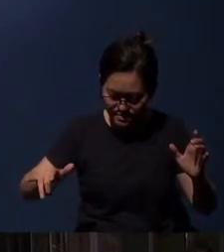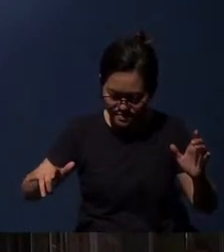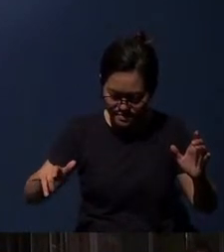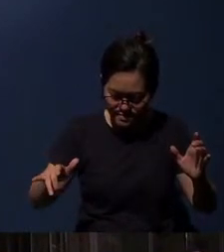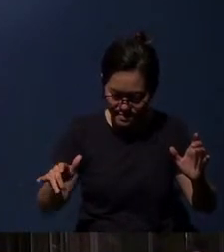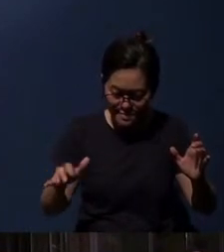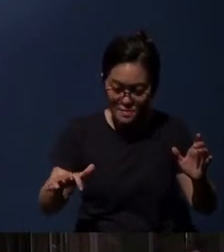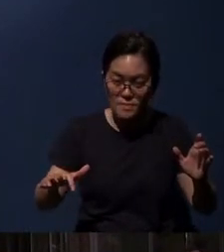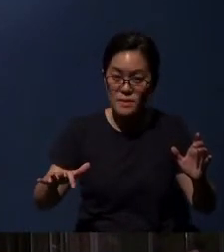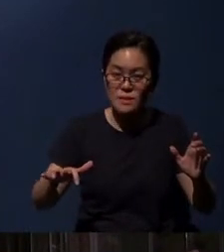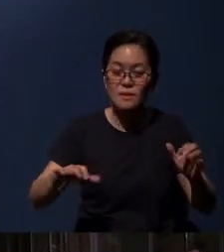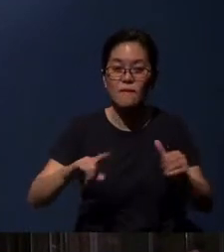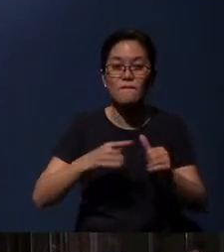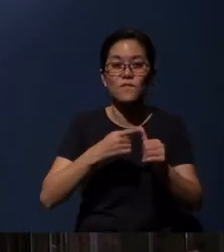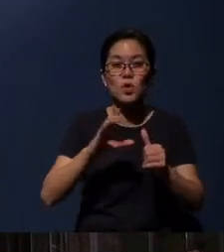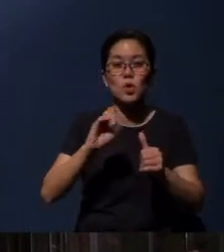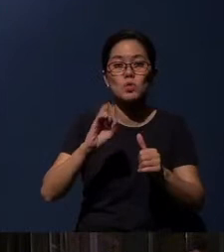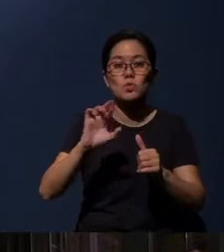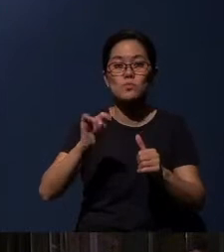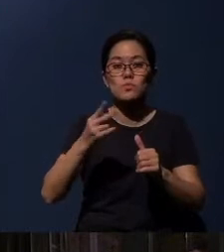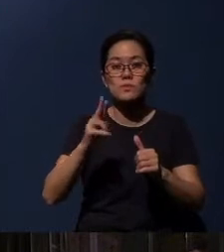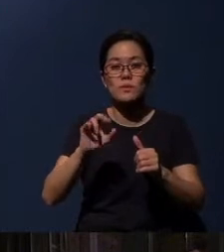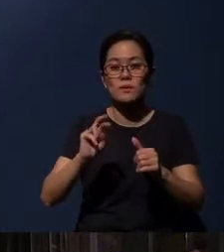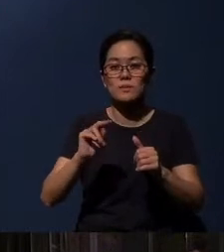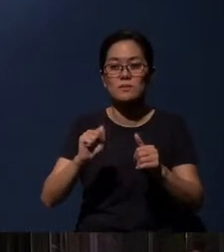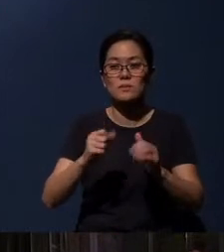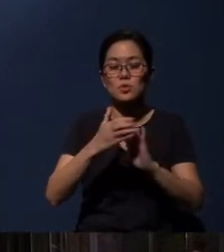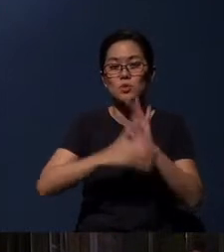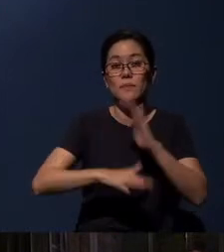Reading from 1 Corinthians chapter 15,